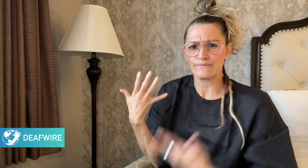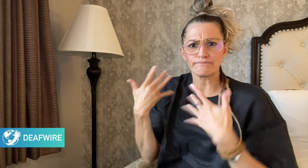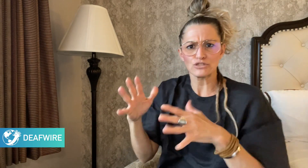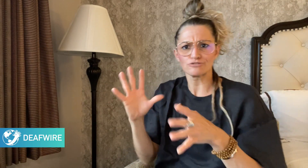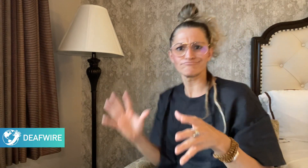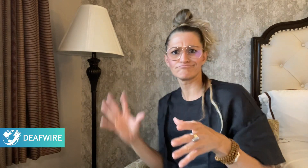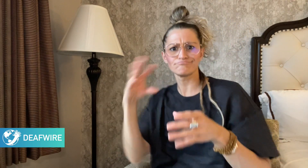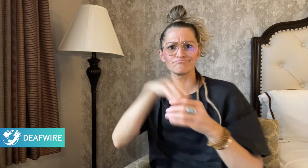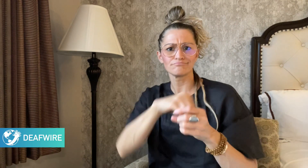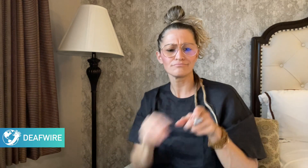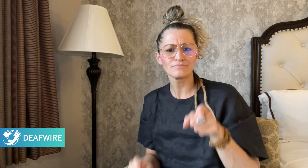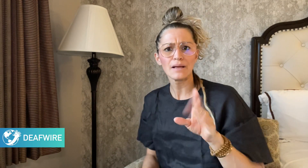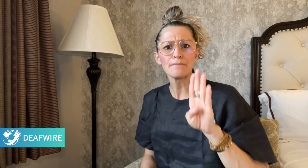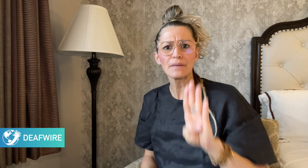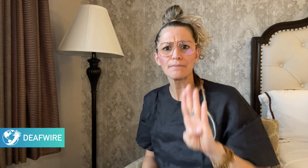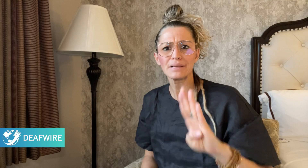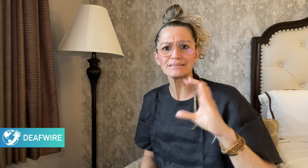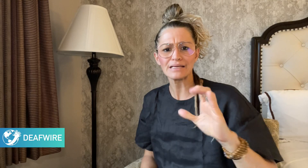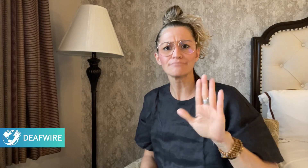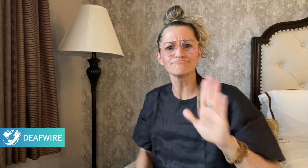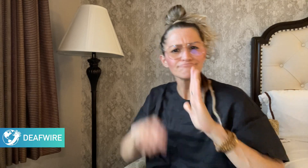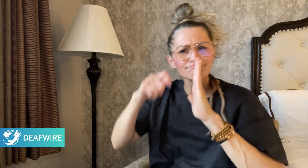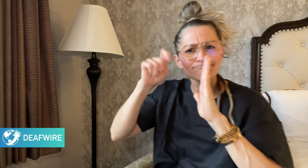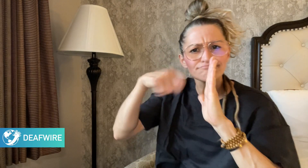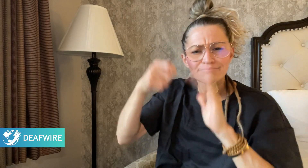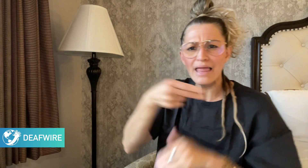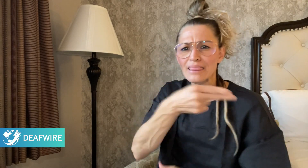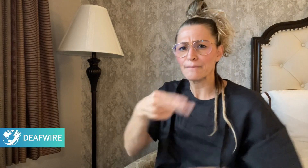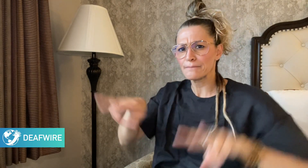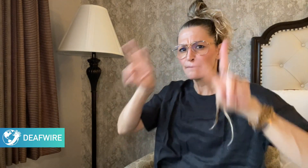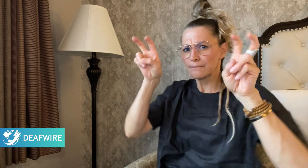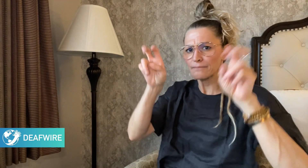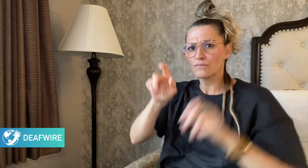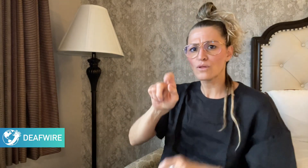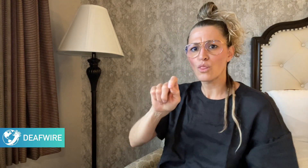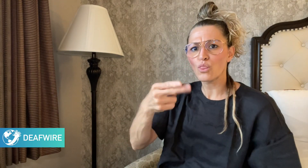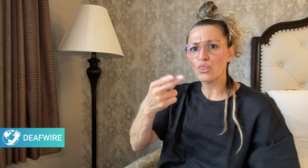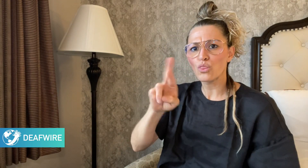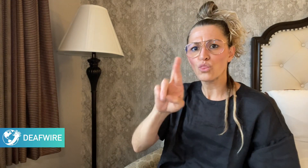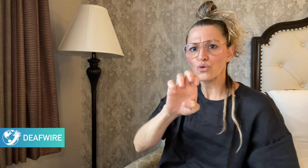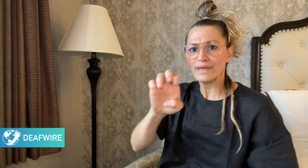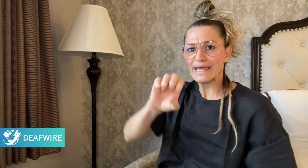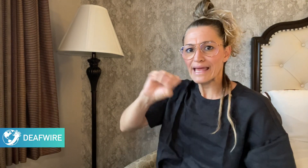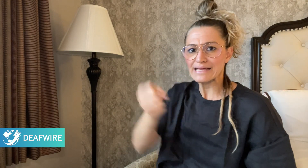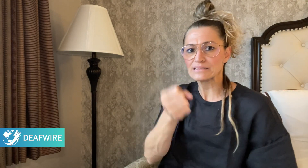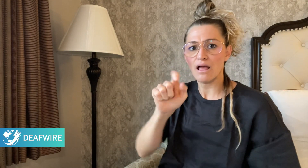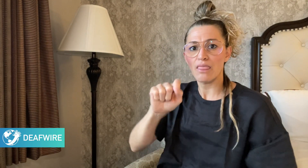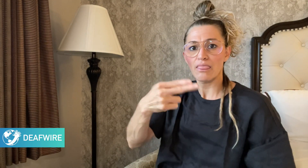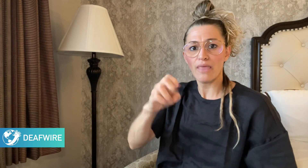“Three’s The Break”, and will now play a character